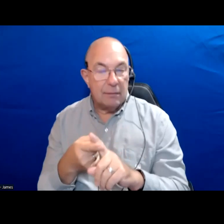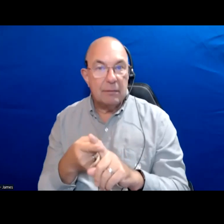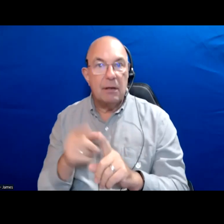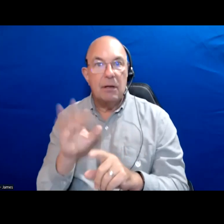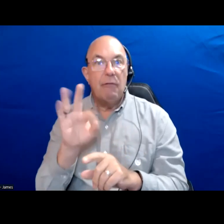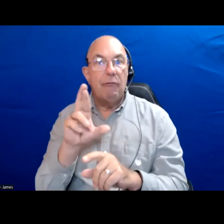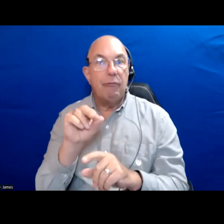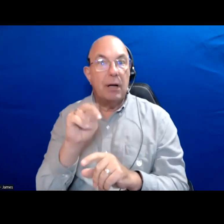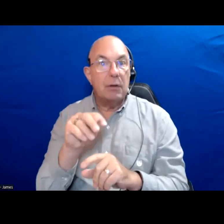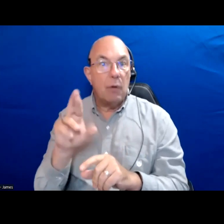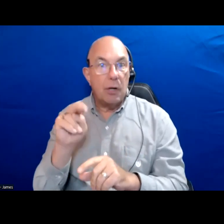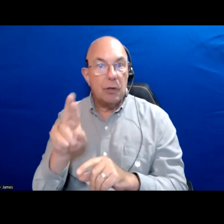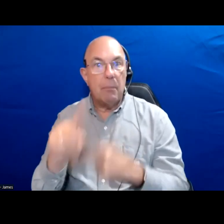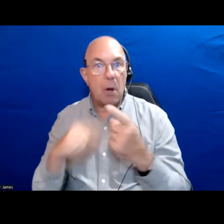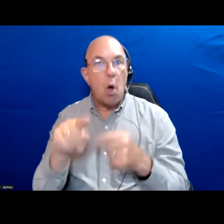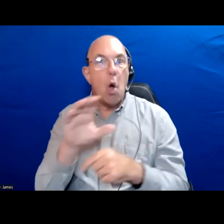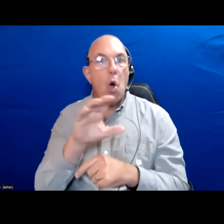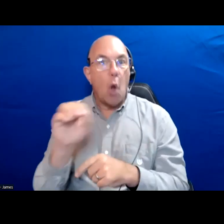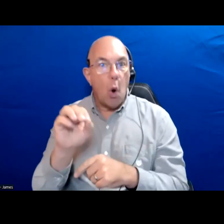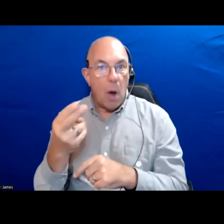around co-op housing as an example.